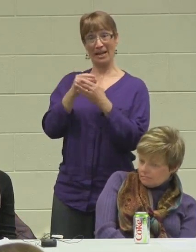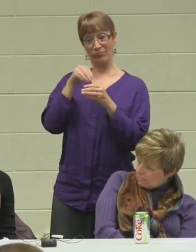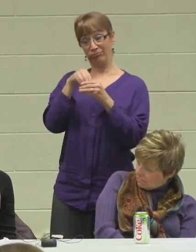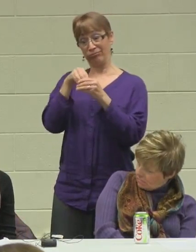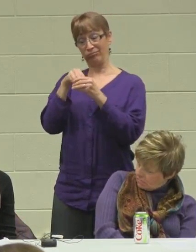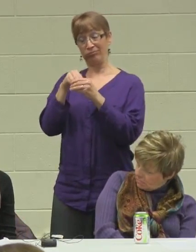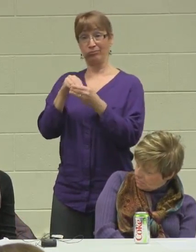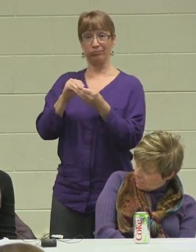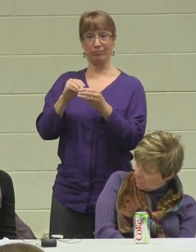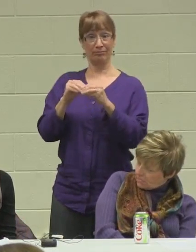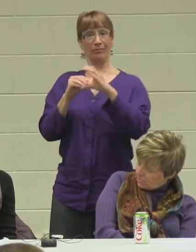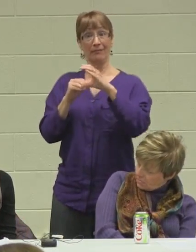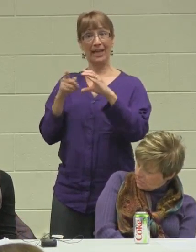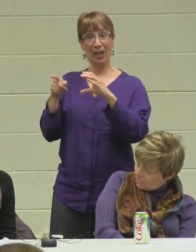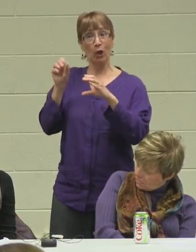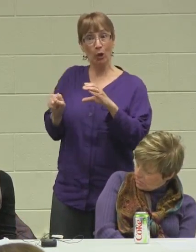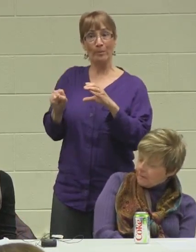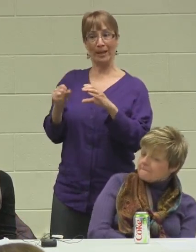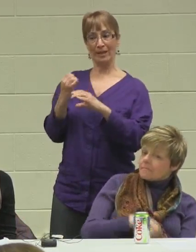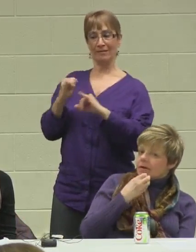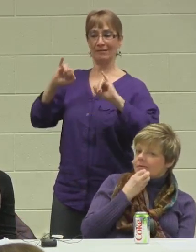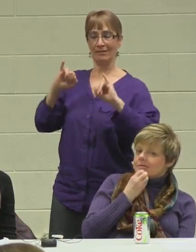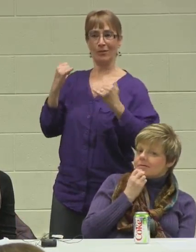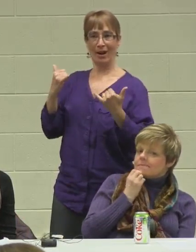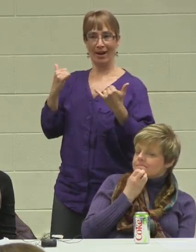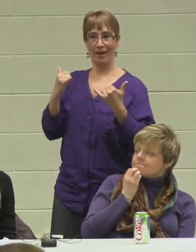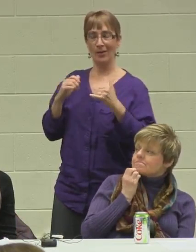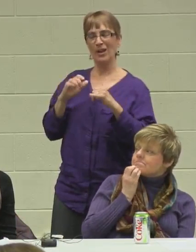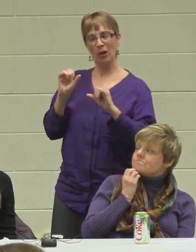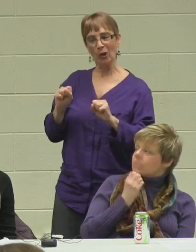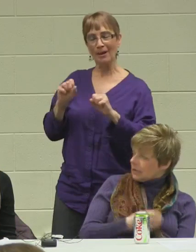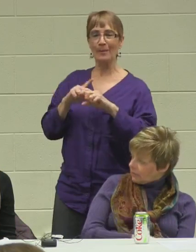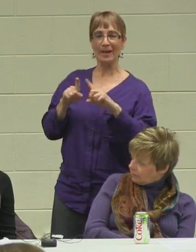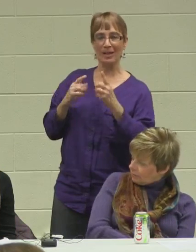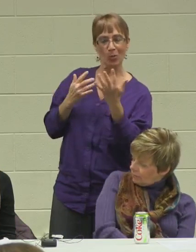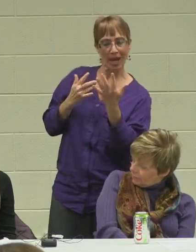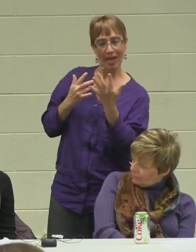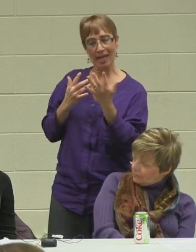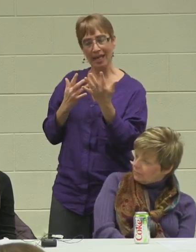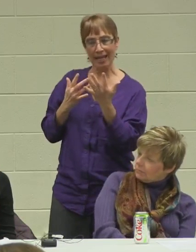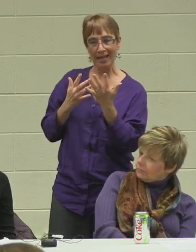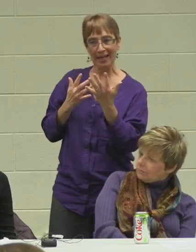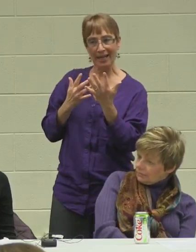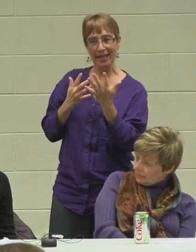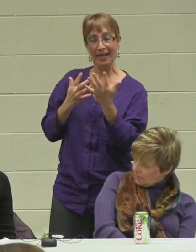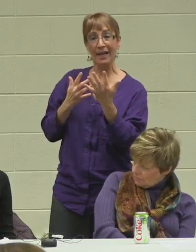right now. He is just waiting for a time to go, when he's not going to be lonely.